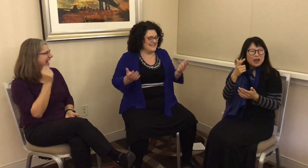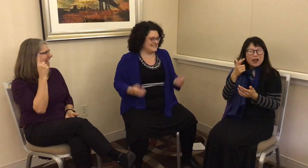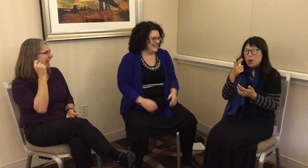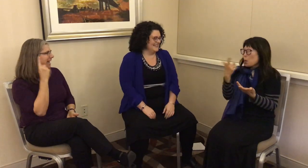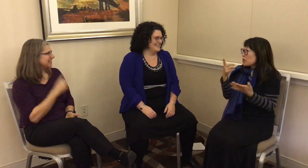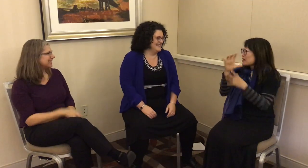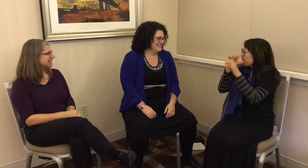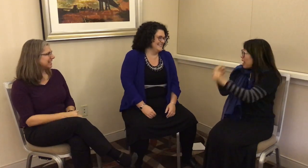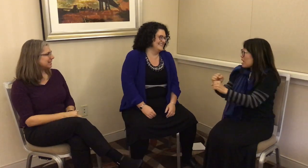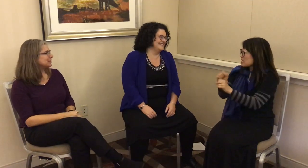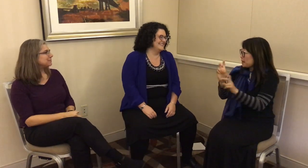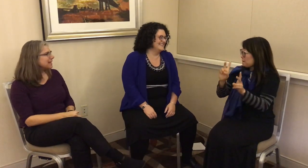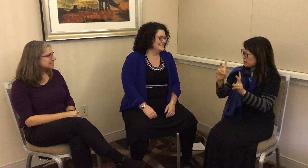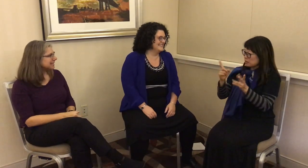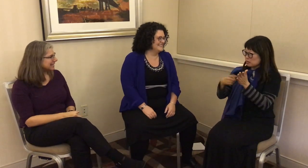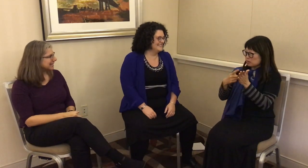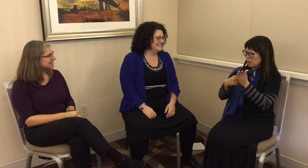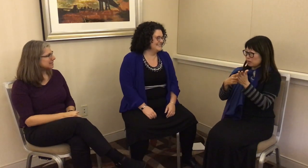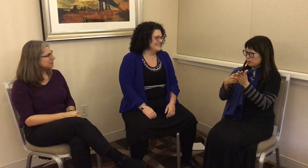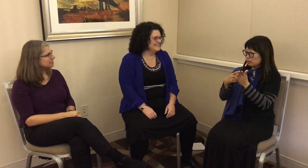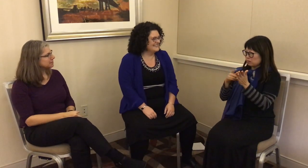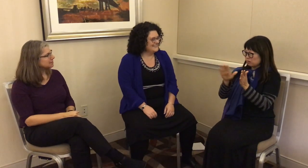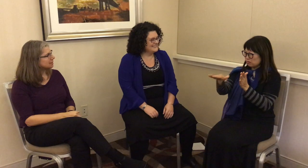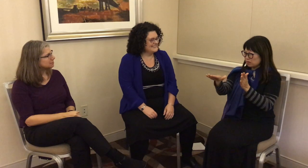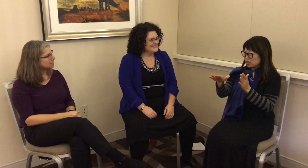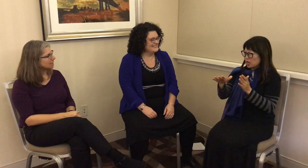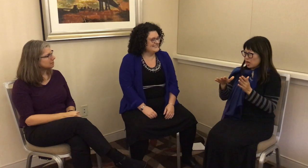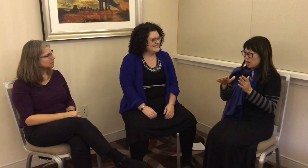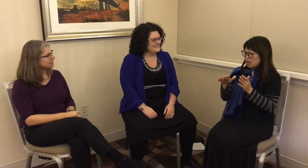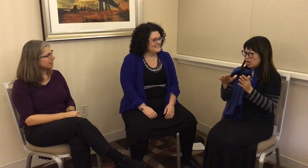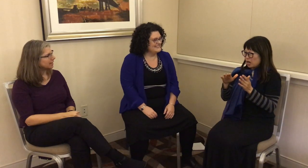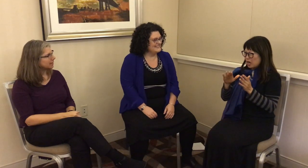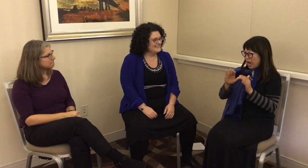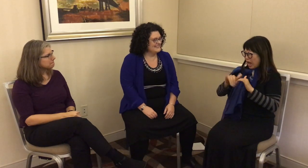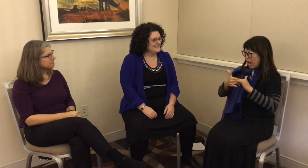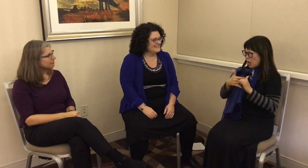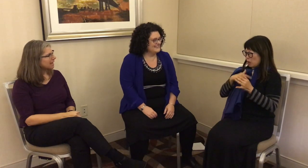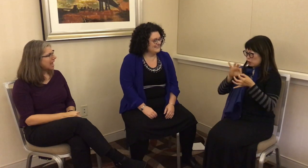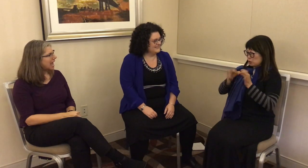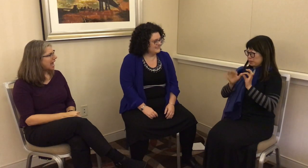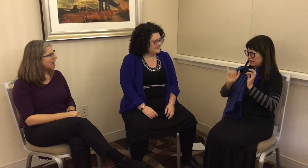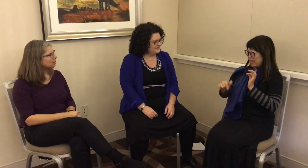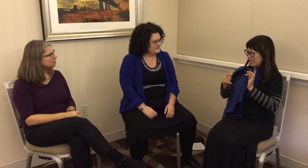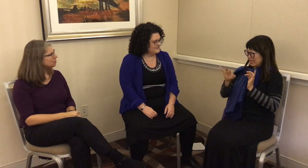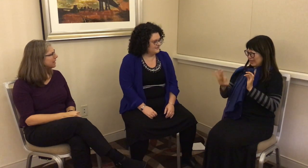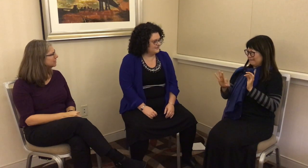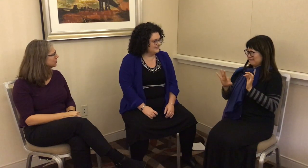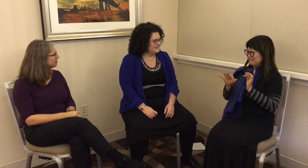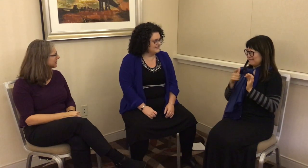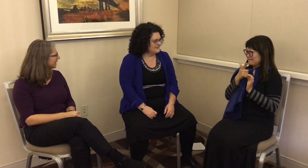L: I think what’s fascinating is that people sometimes say, “How do I interpret that